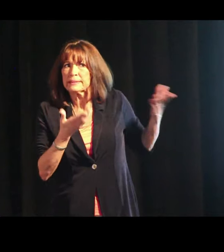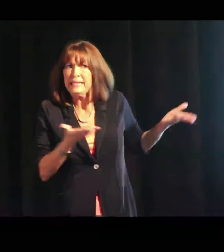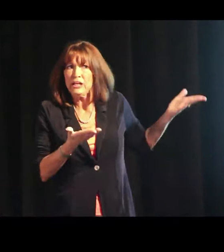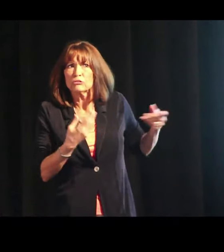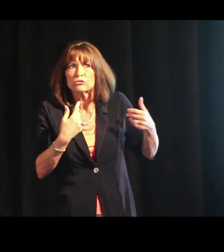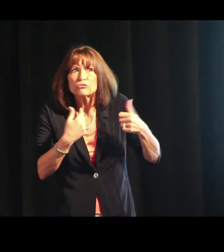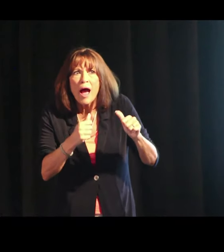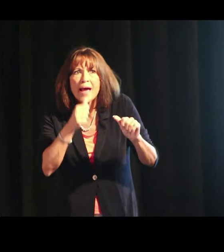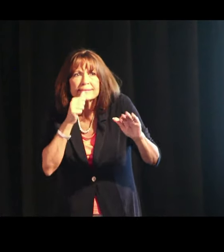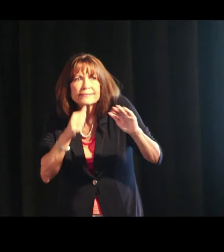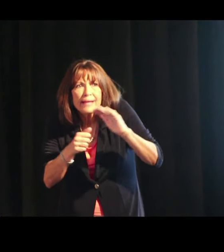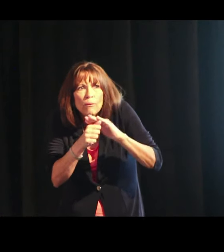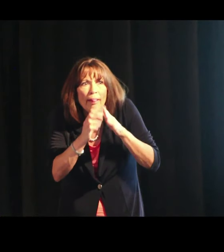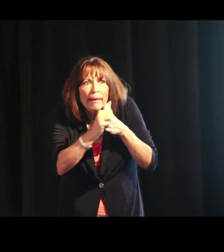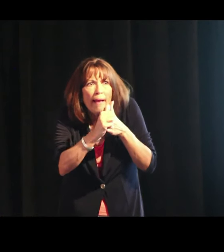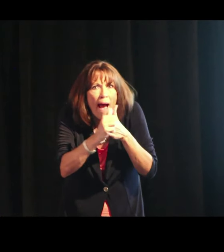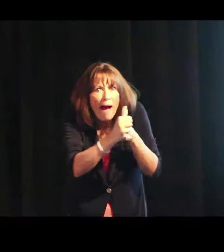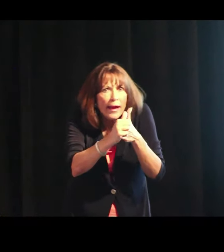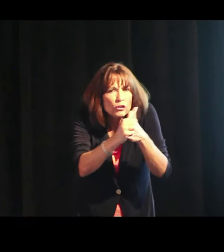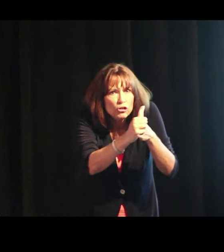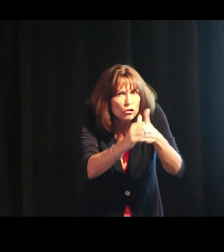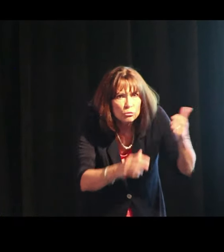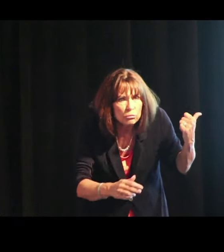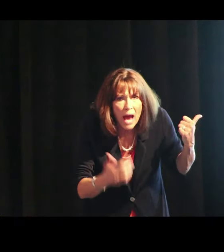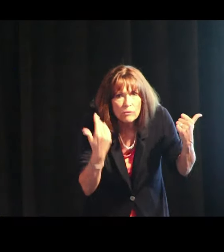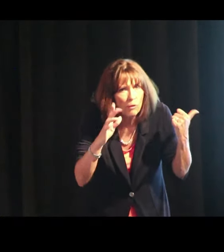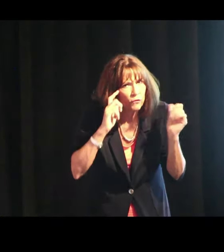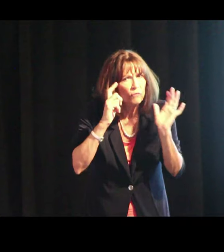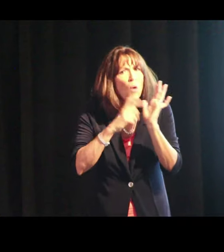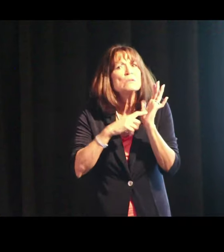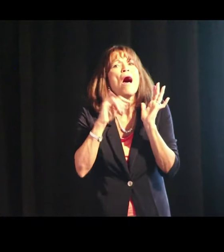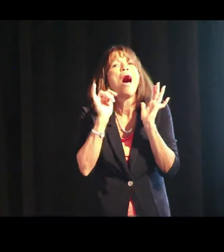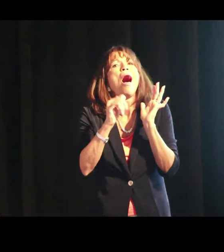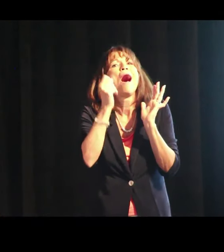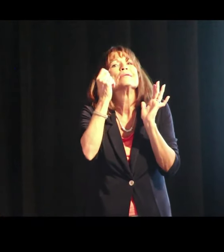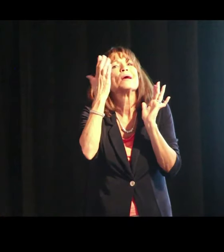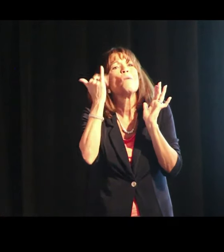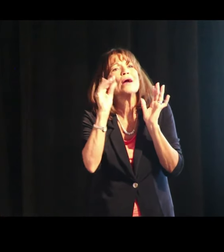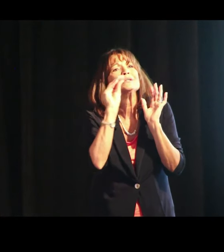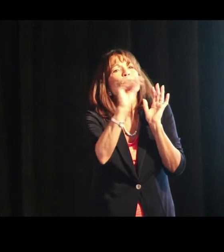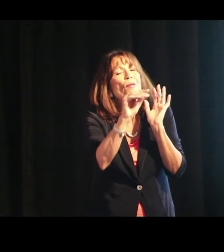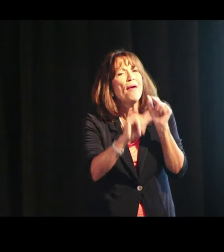a lot of visuals here to try to secretly guide people. I don't know if you've noticed that. If you understand exactly